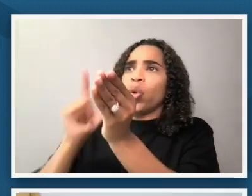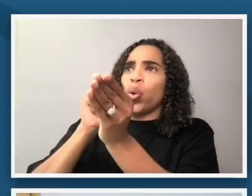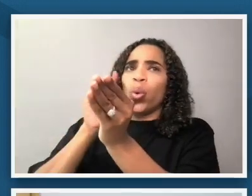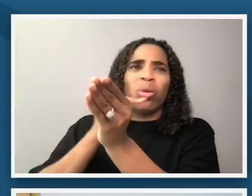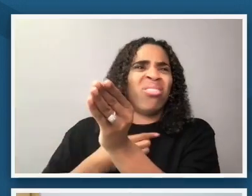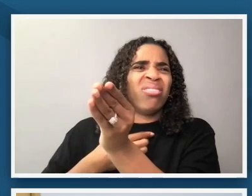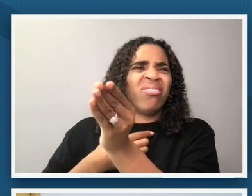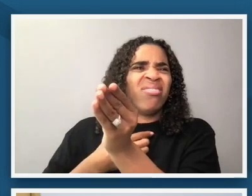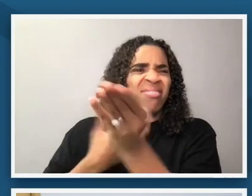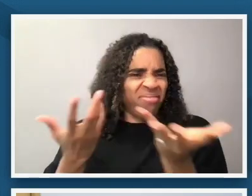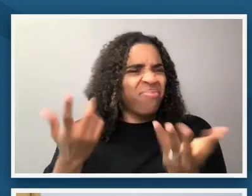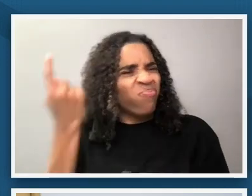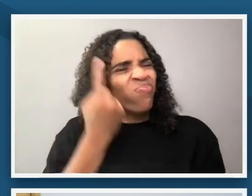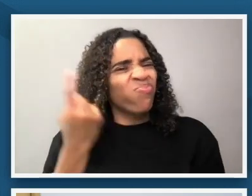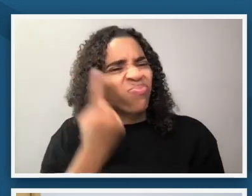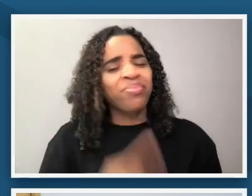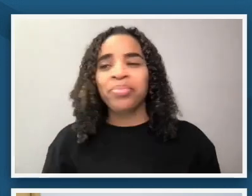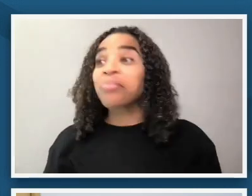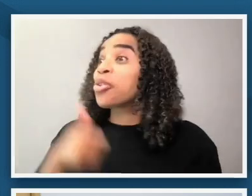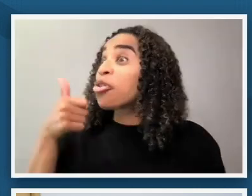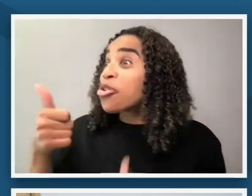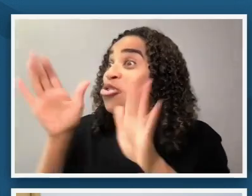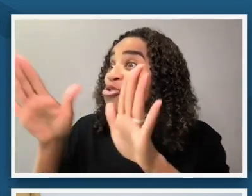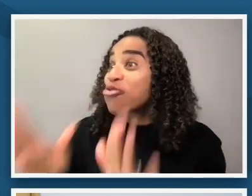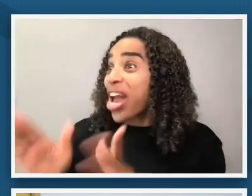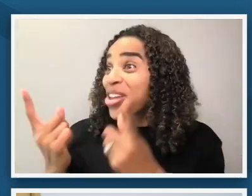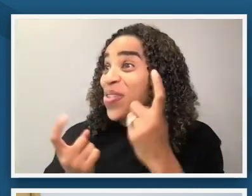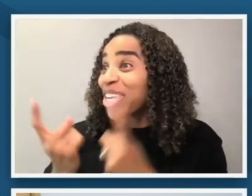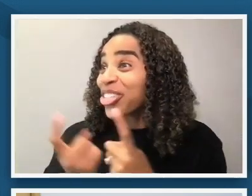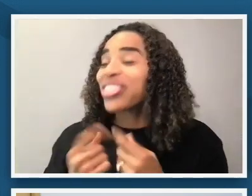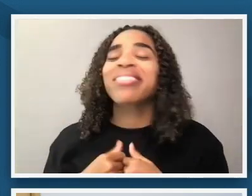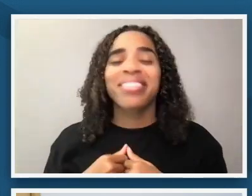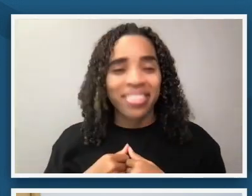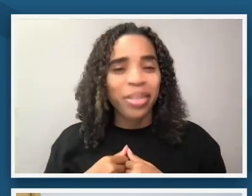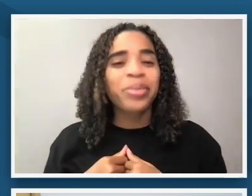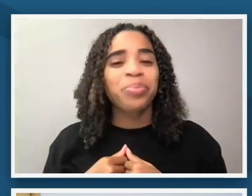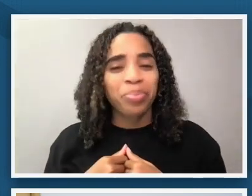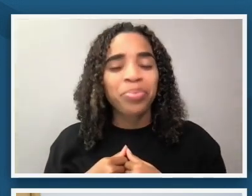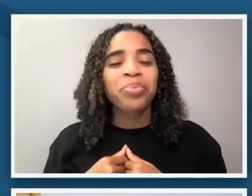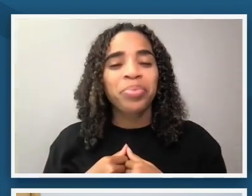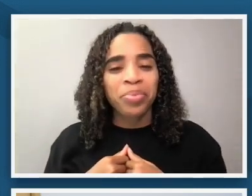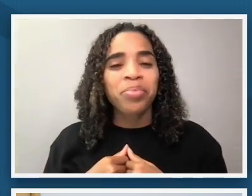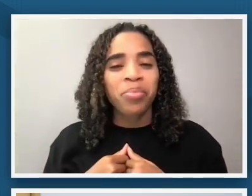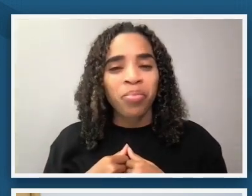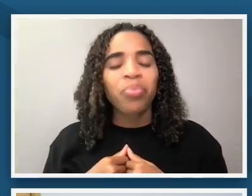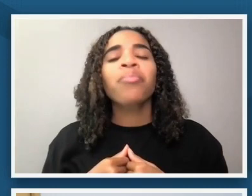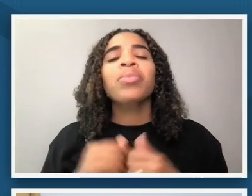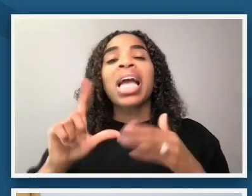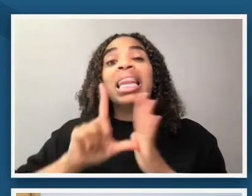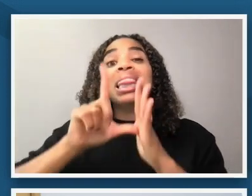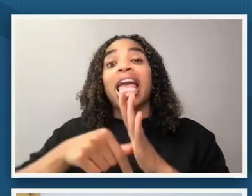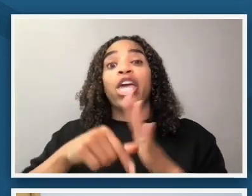so great questions questions that i think when we do our cl our object analysis and we're